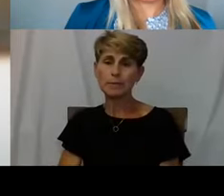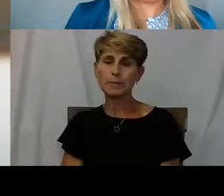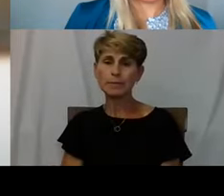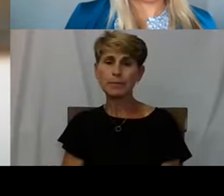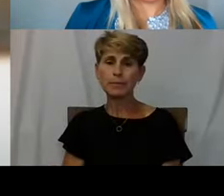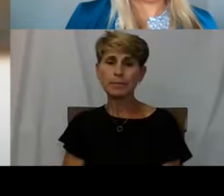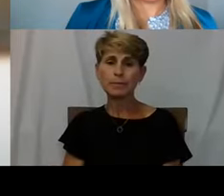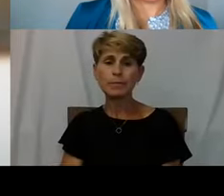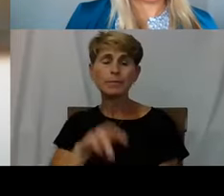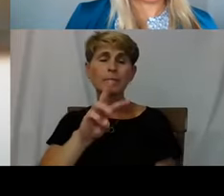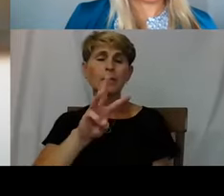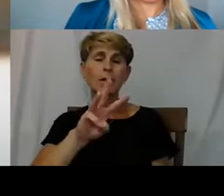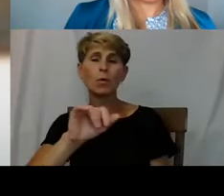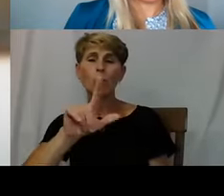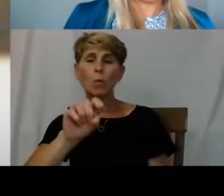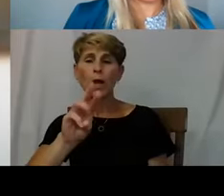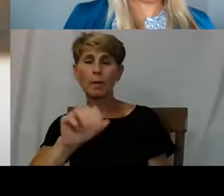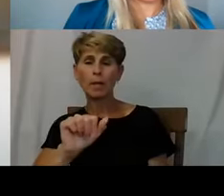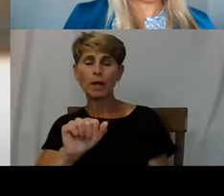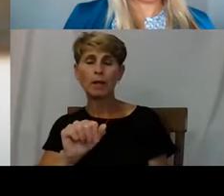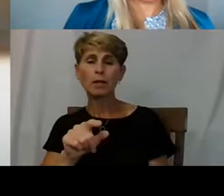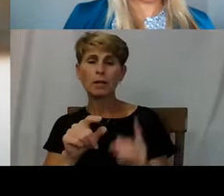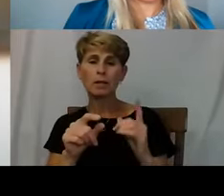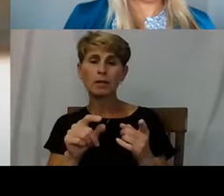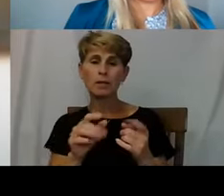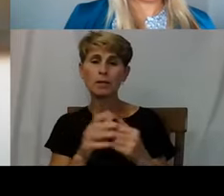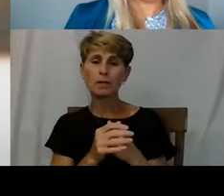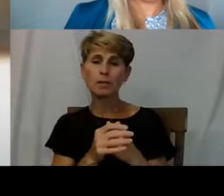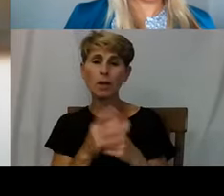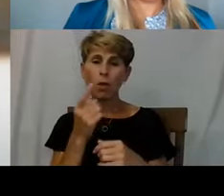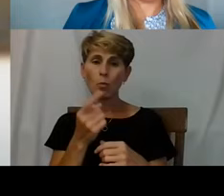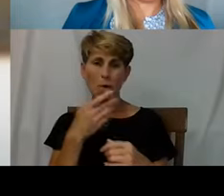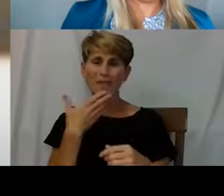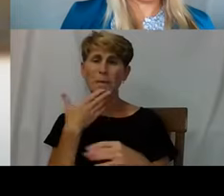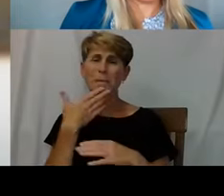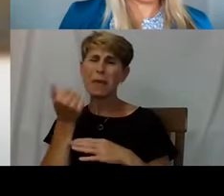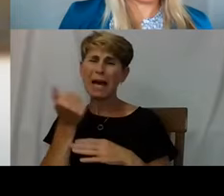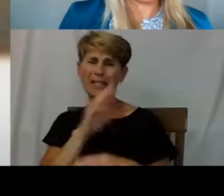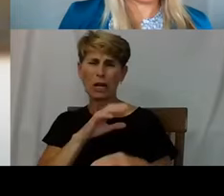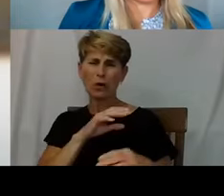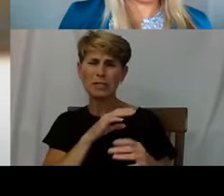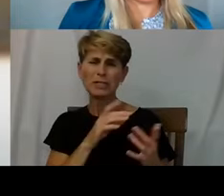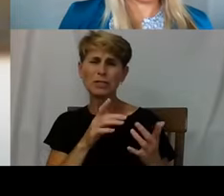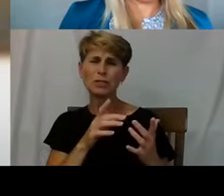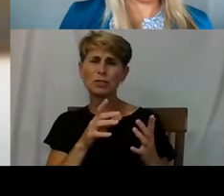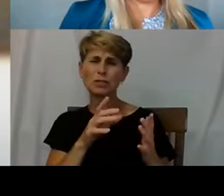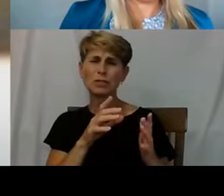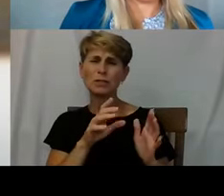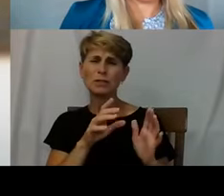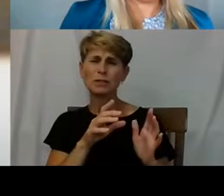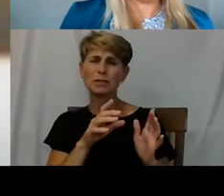And I think anyone, I mean for sure one of the best characteristics as someone who can easily talk to people.